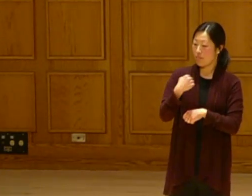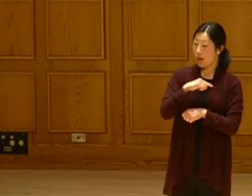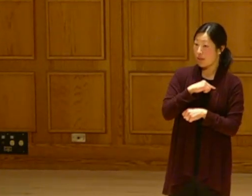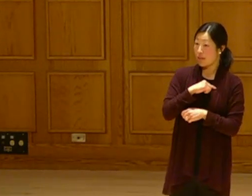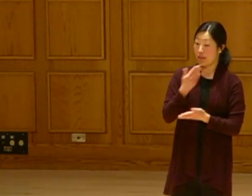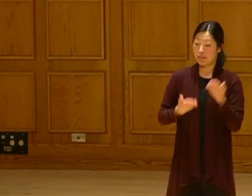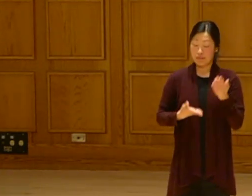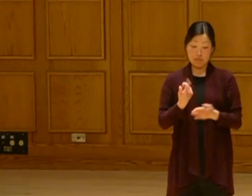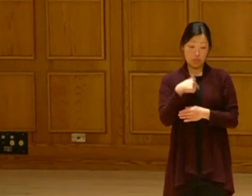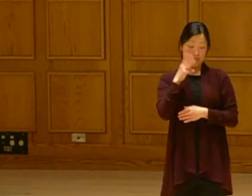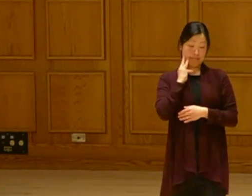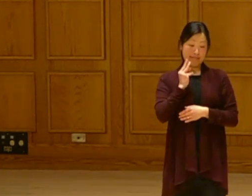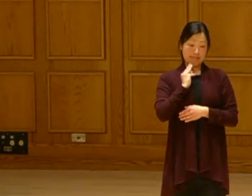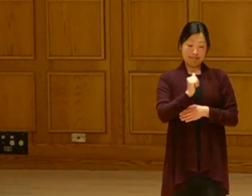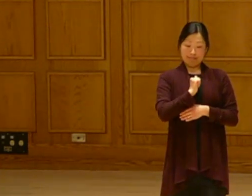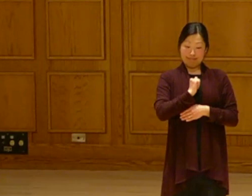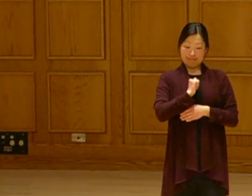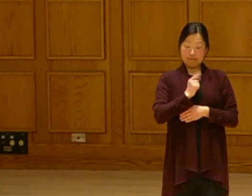Whether that's right at our front door or including our food system.